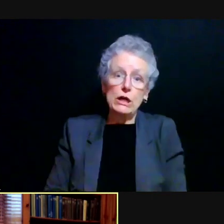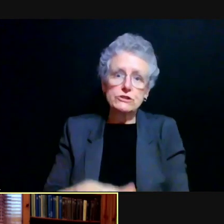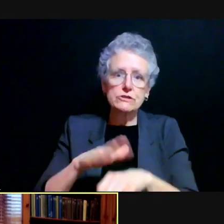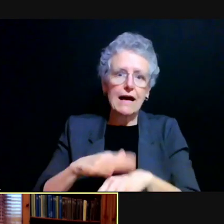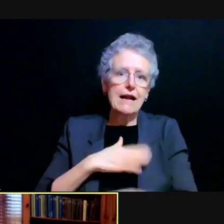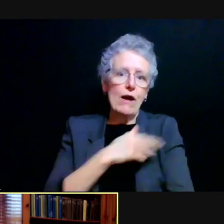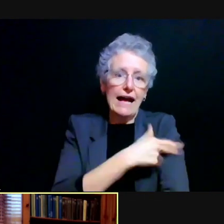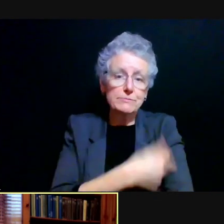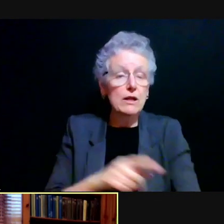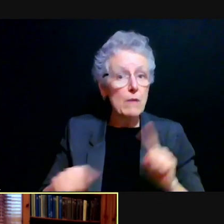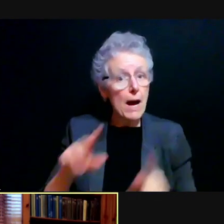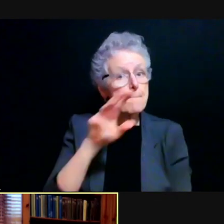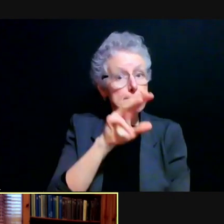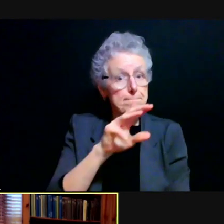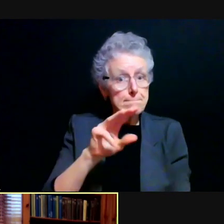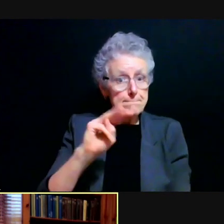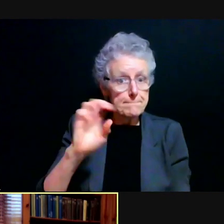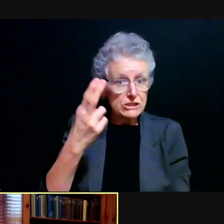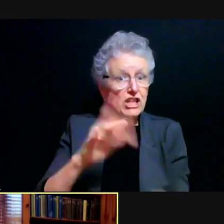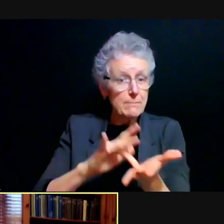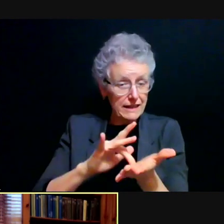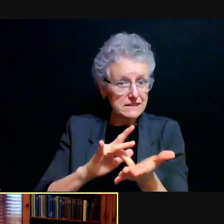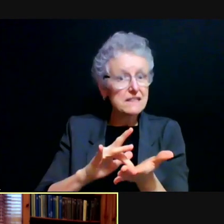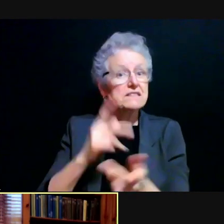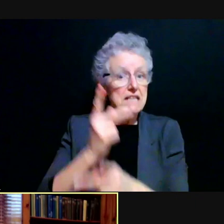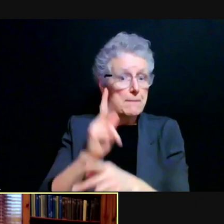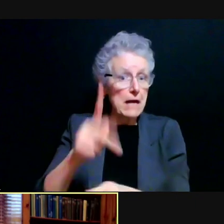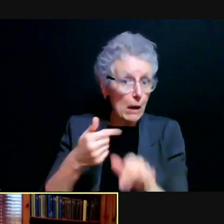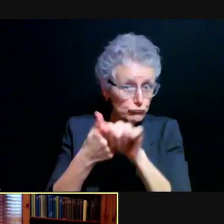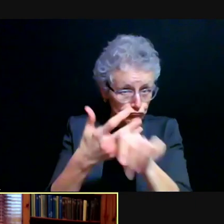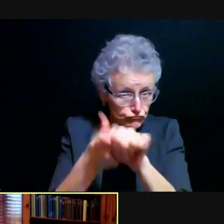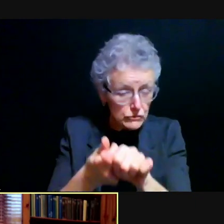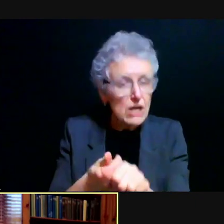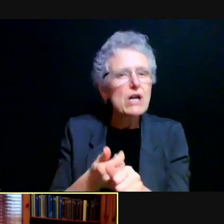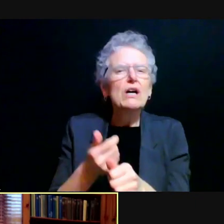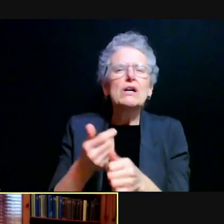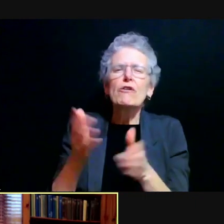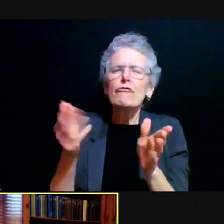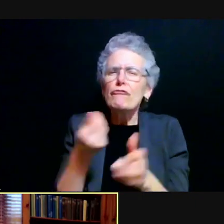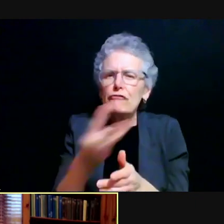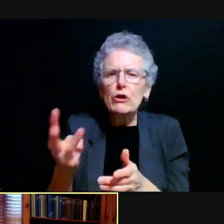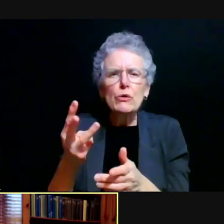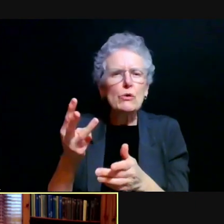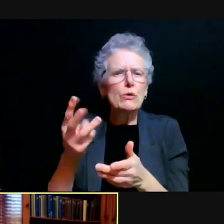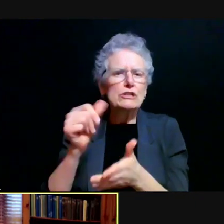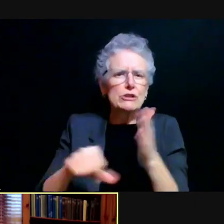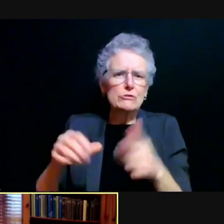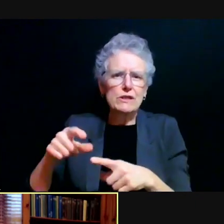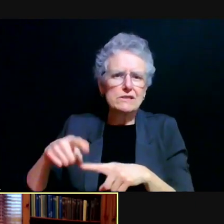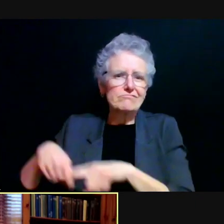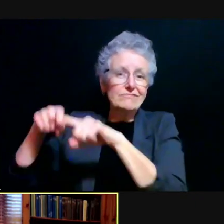up small numbers of postpone surgeries. Regular care is occurring. I actually had an appointment on my own at Western Harbor this morning.